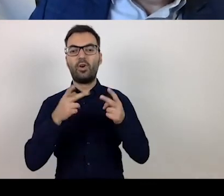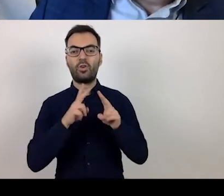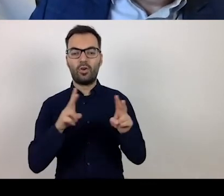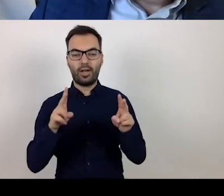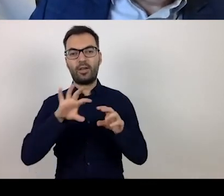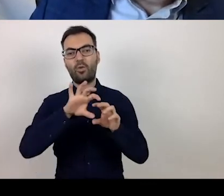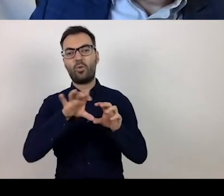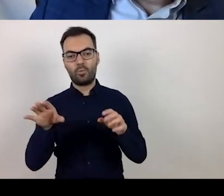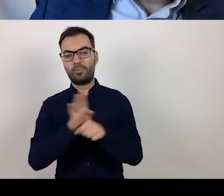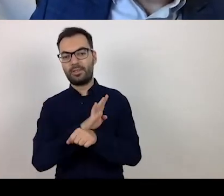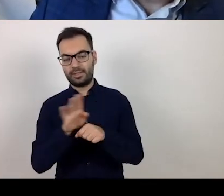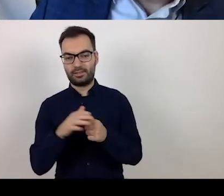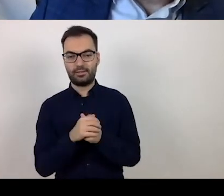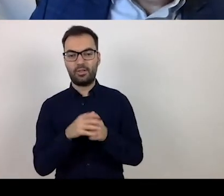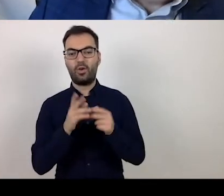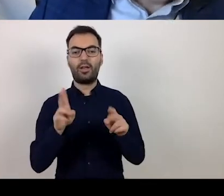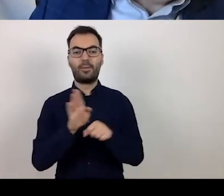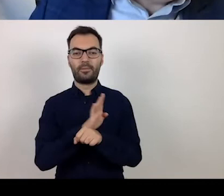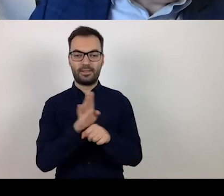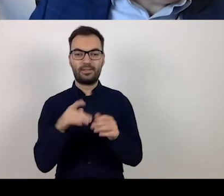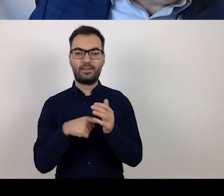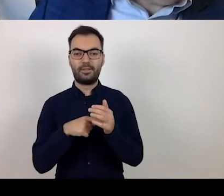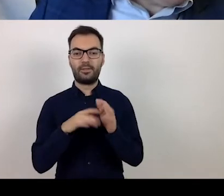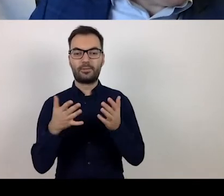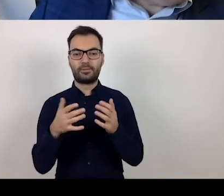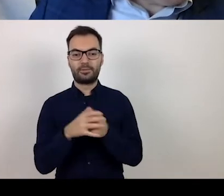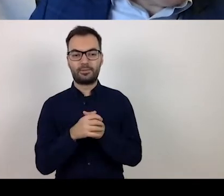specific industries as per their PKD code.